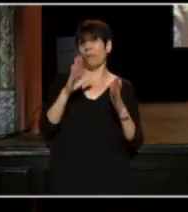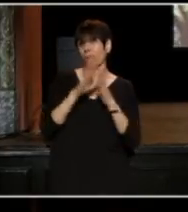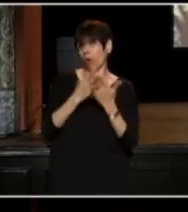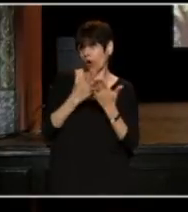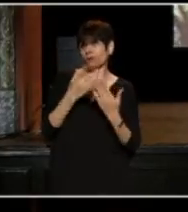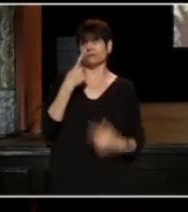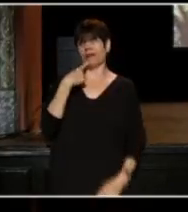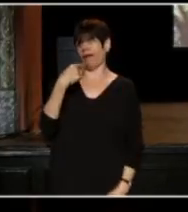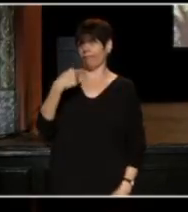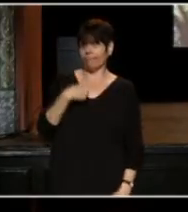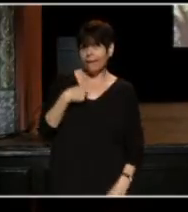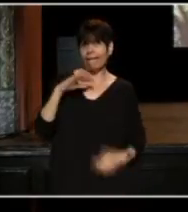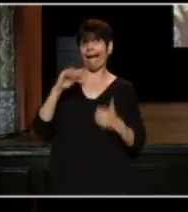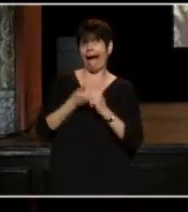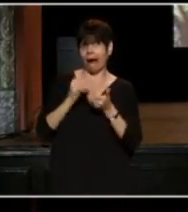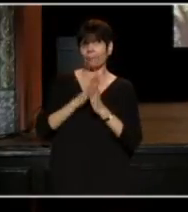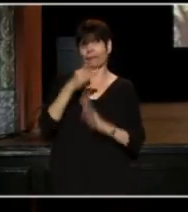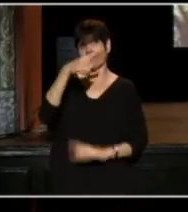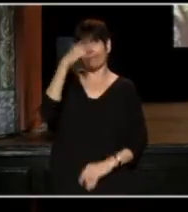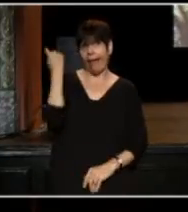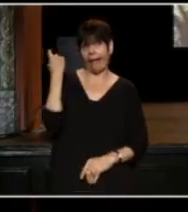to tell me how to be black."